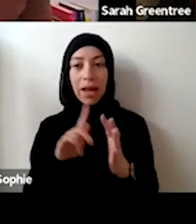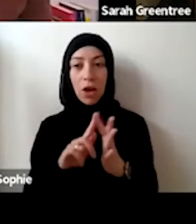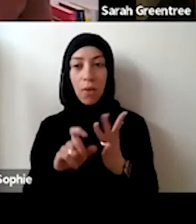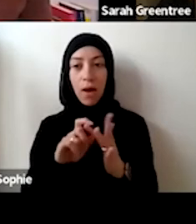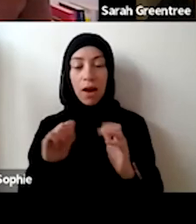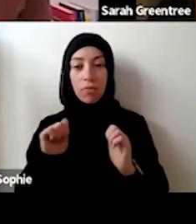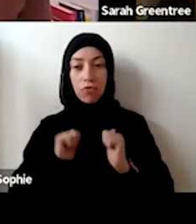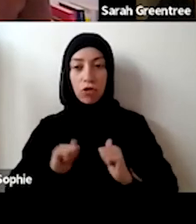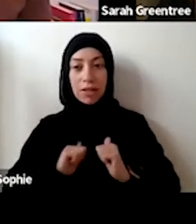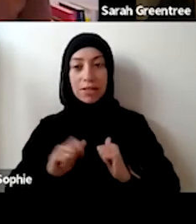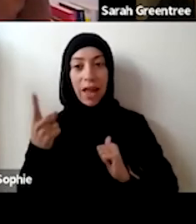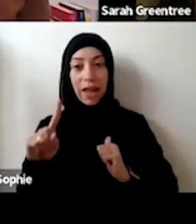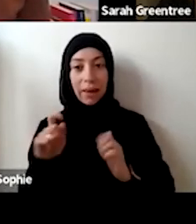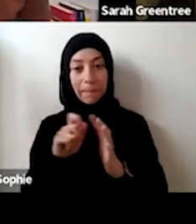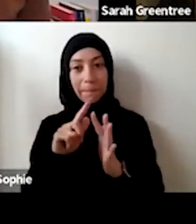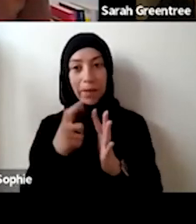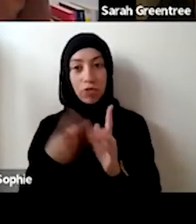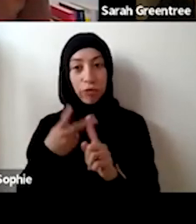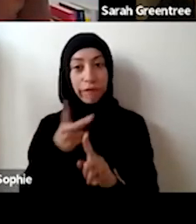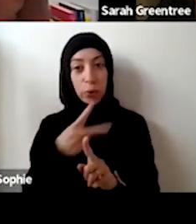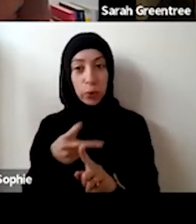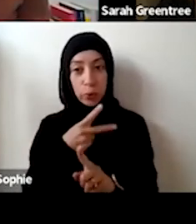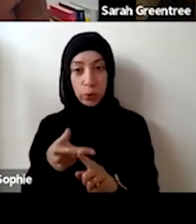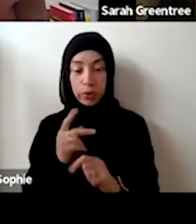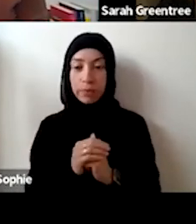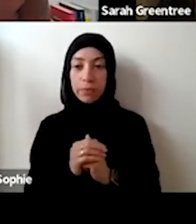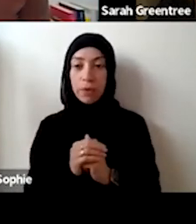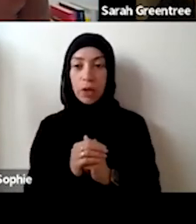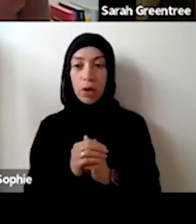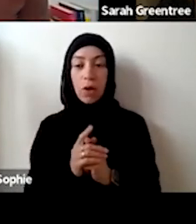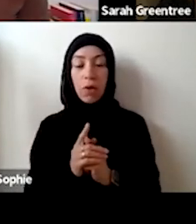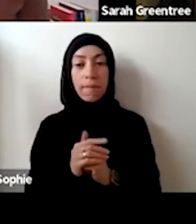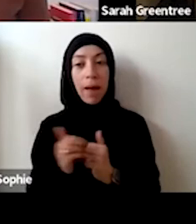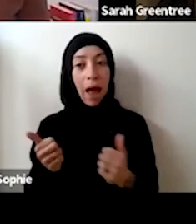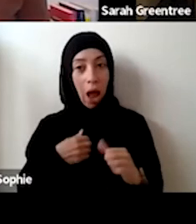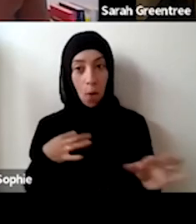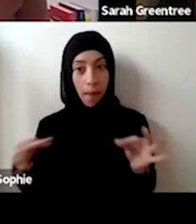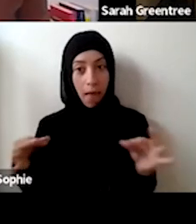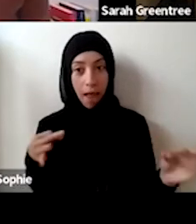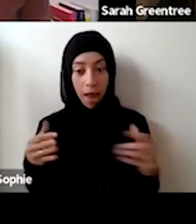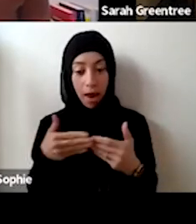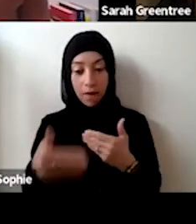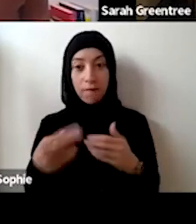review what we're planning to do with this this round of for your investment is actually